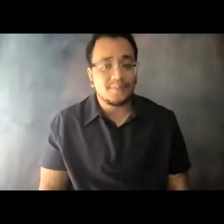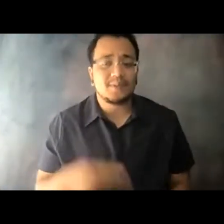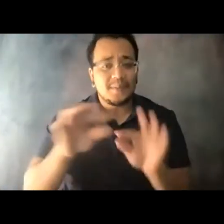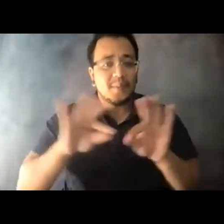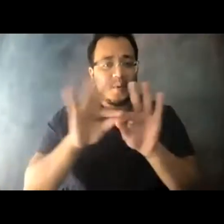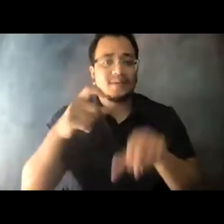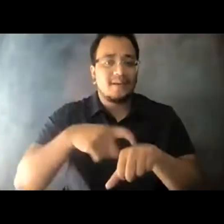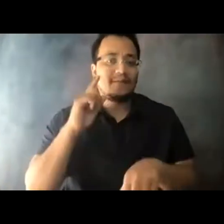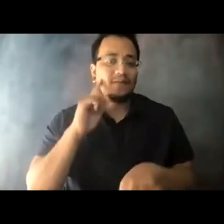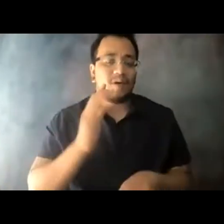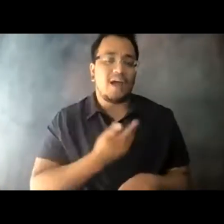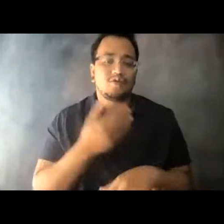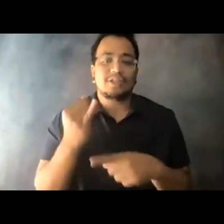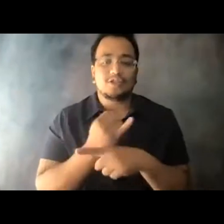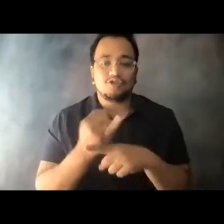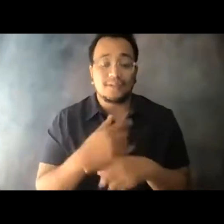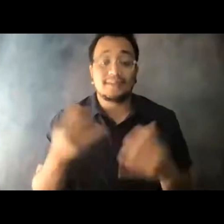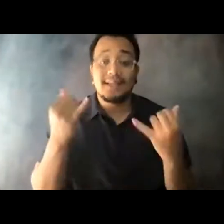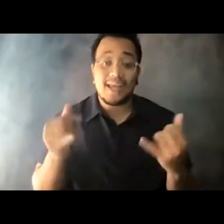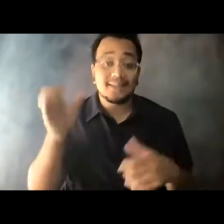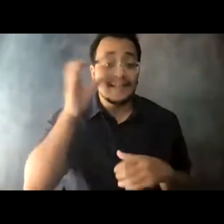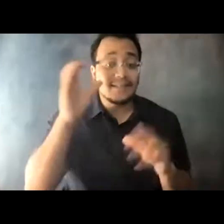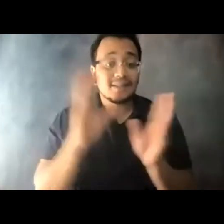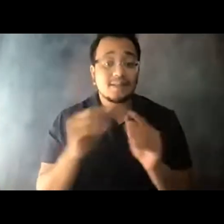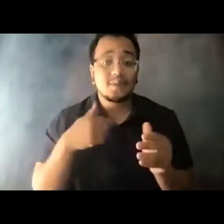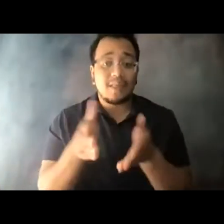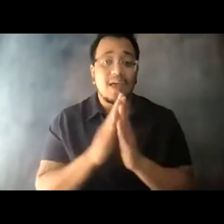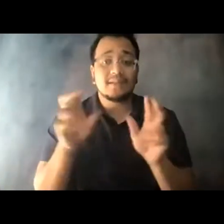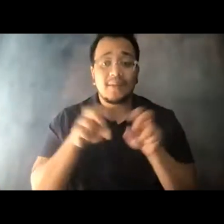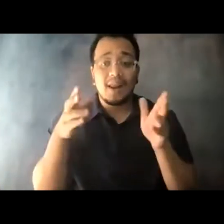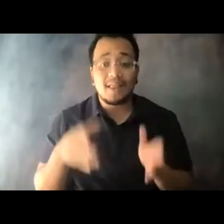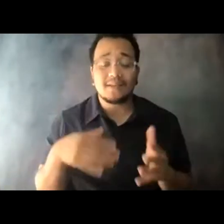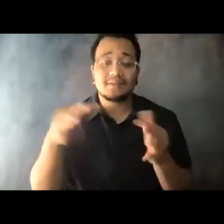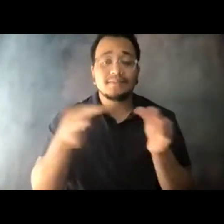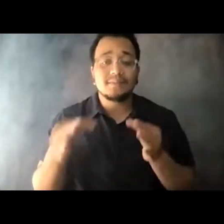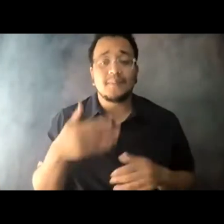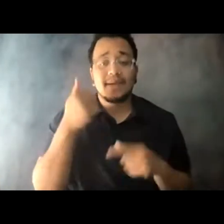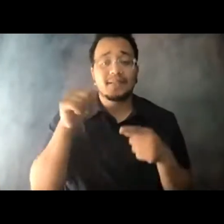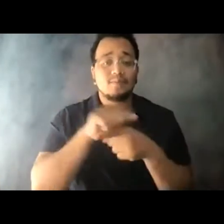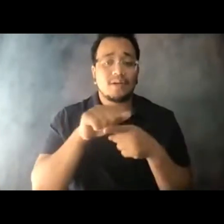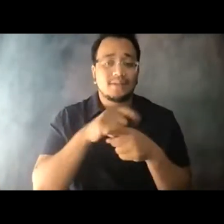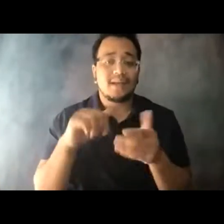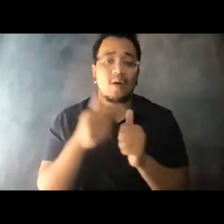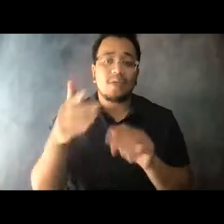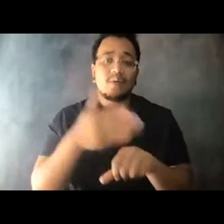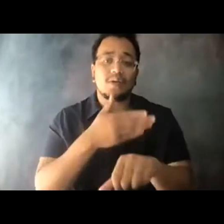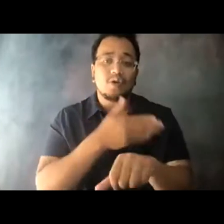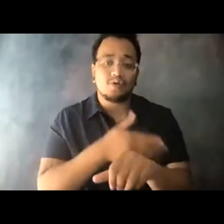14:04:46 At today's listening session, we will ask panelists to highlight best practices and how they're increasing ridership across the